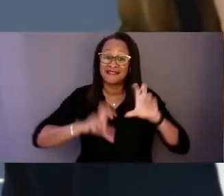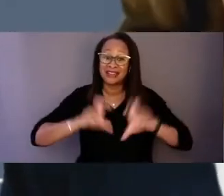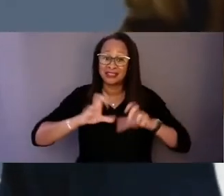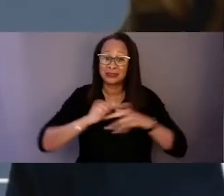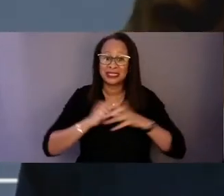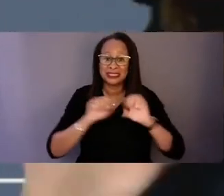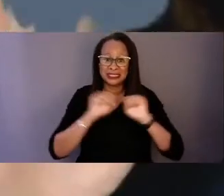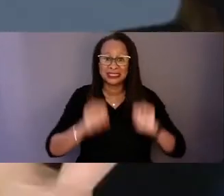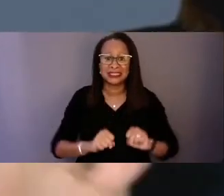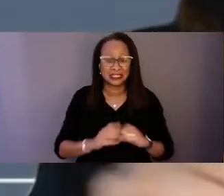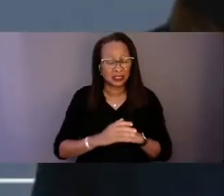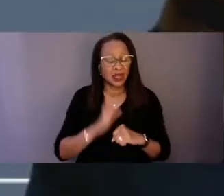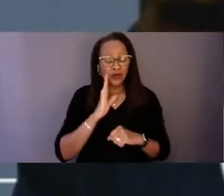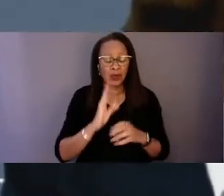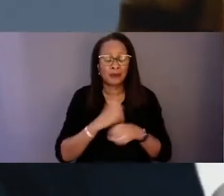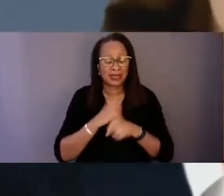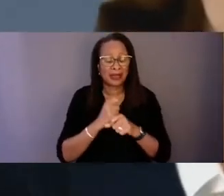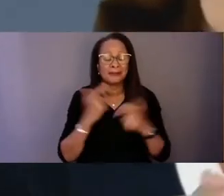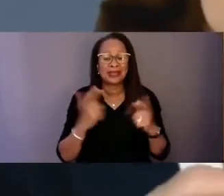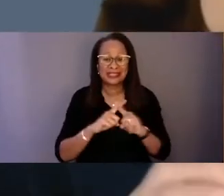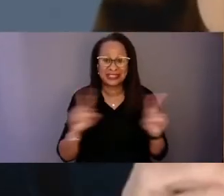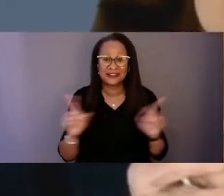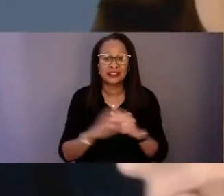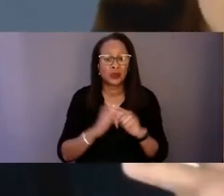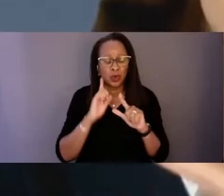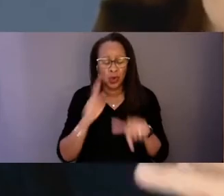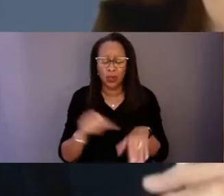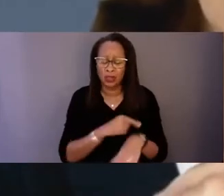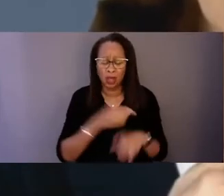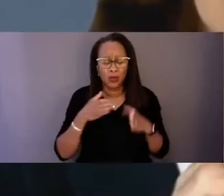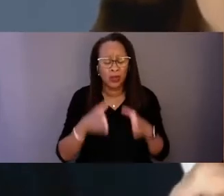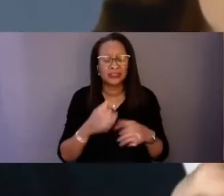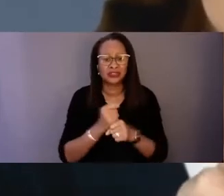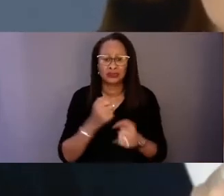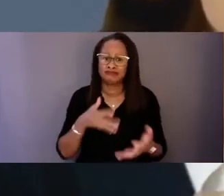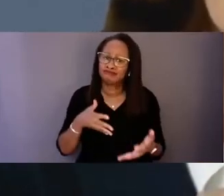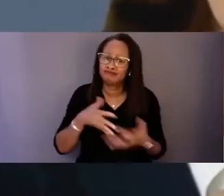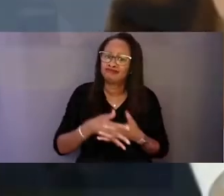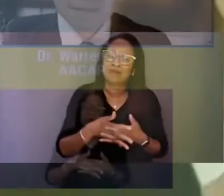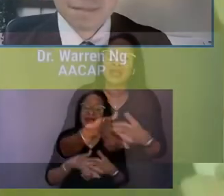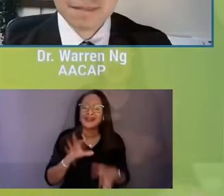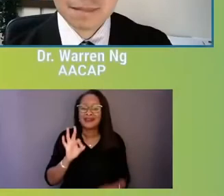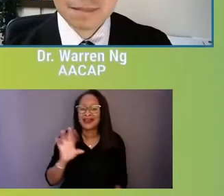in really entrenching 988 in the local centers.